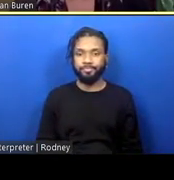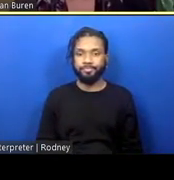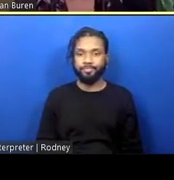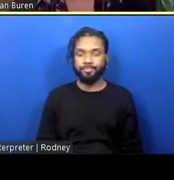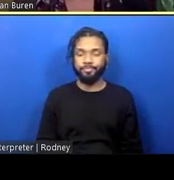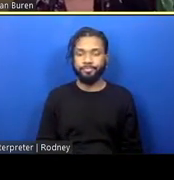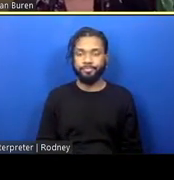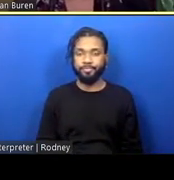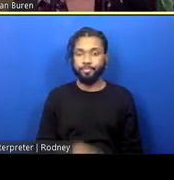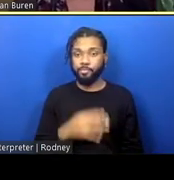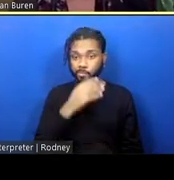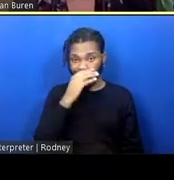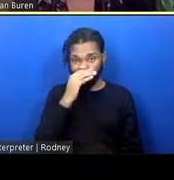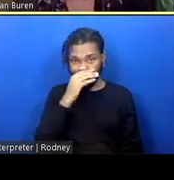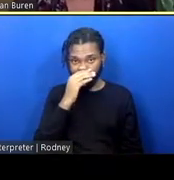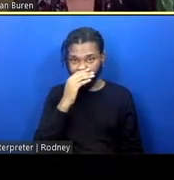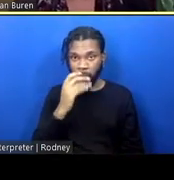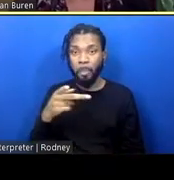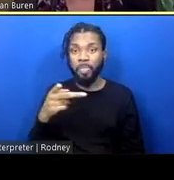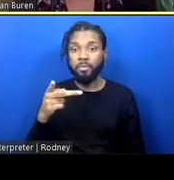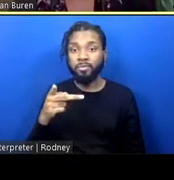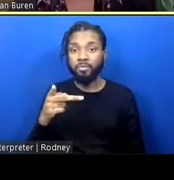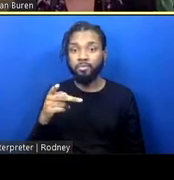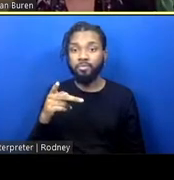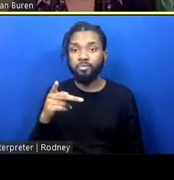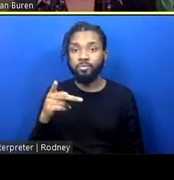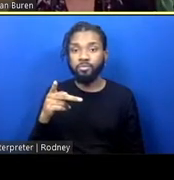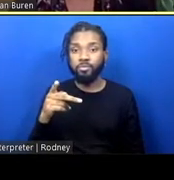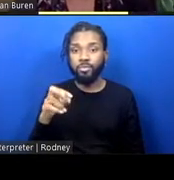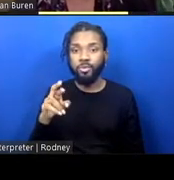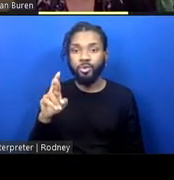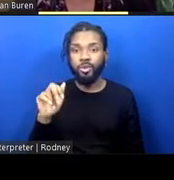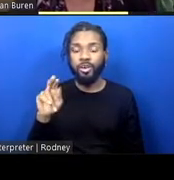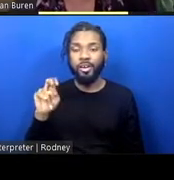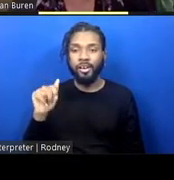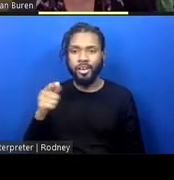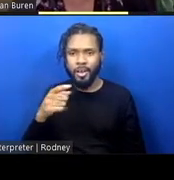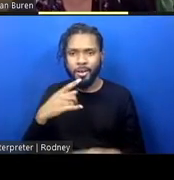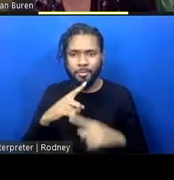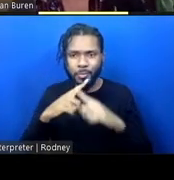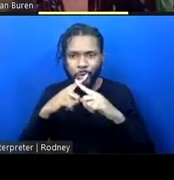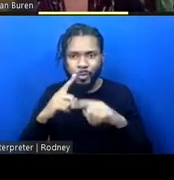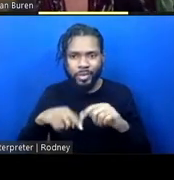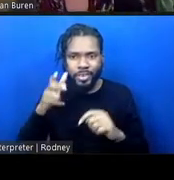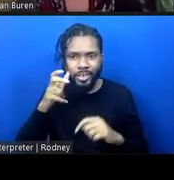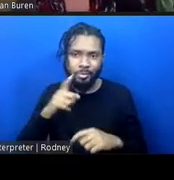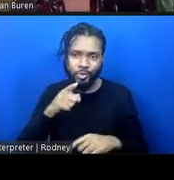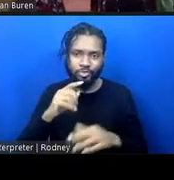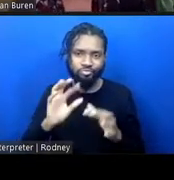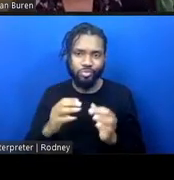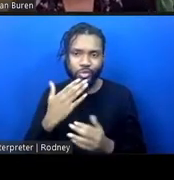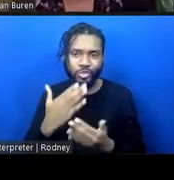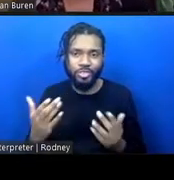You're on mute, Prerana. I'm sure you're saying good stuff. Sorry. I was just saying we're running a little behind.